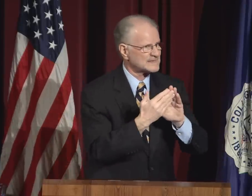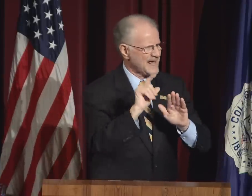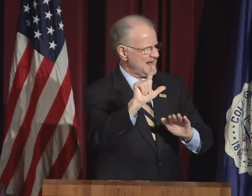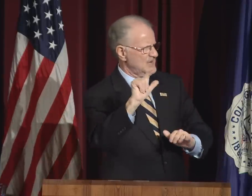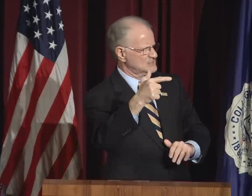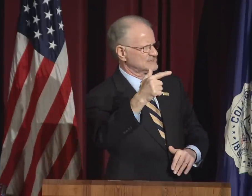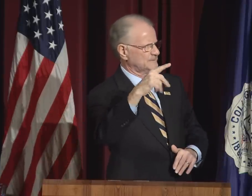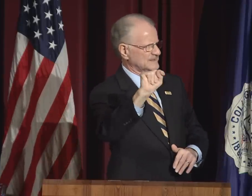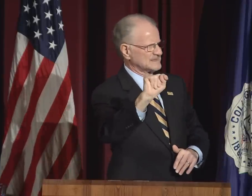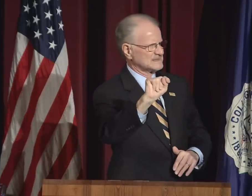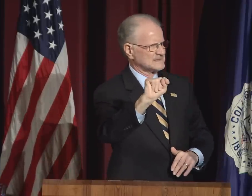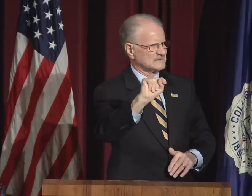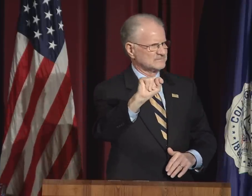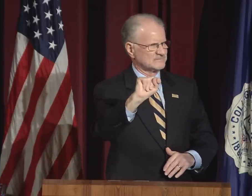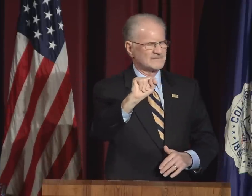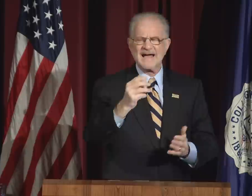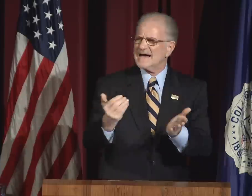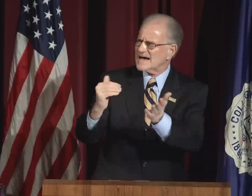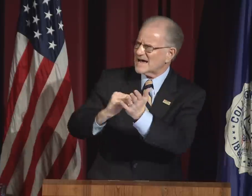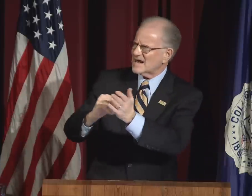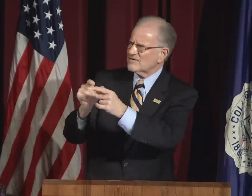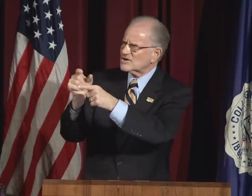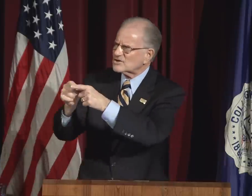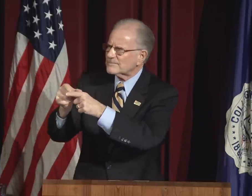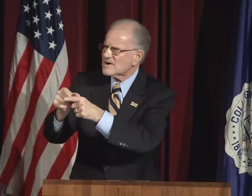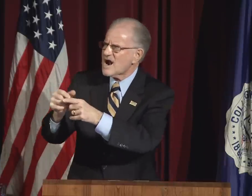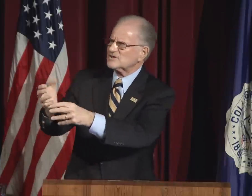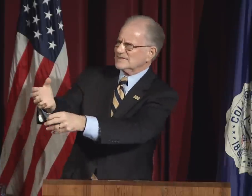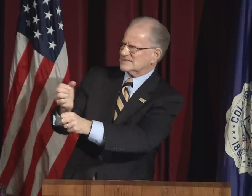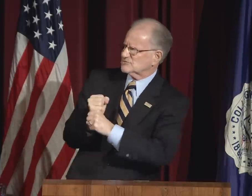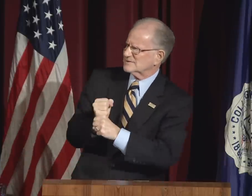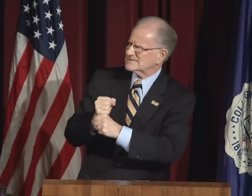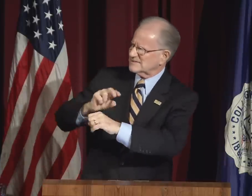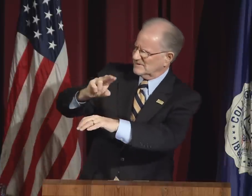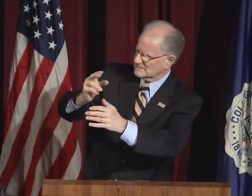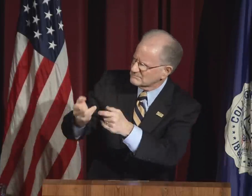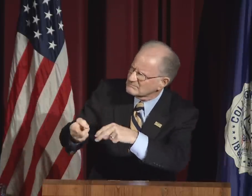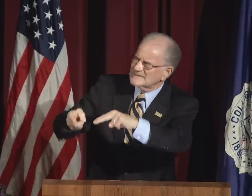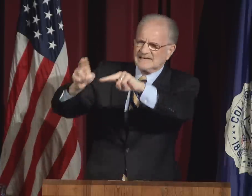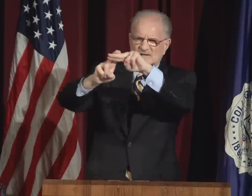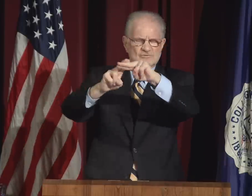gay, bisexual, and transgender community - LGBT.